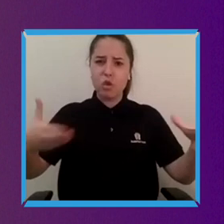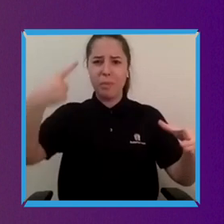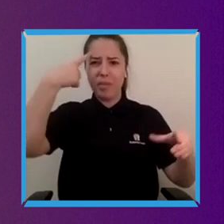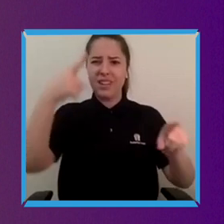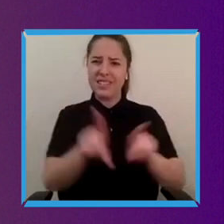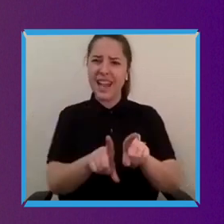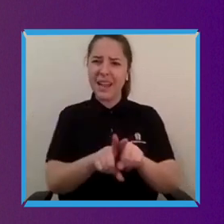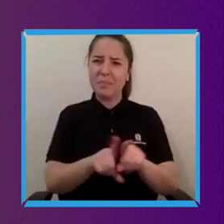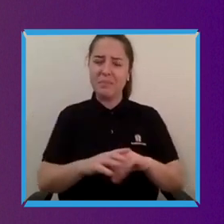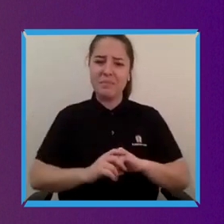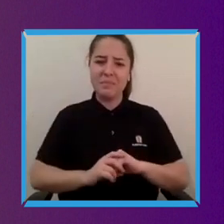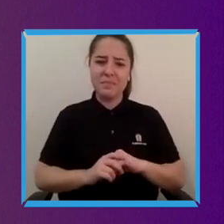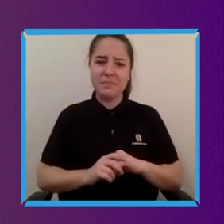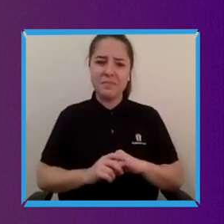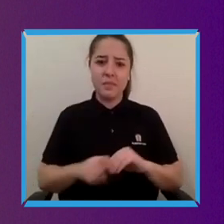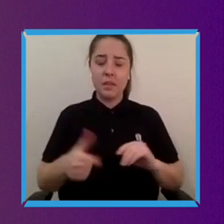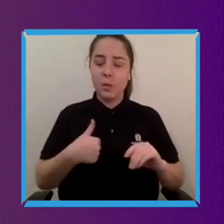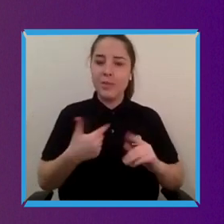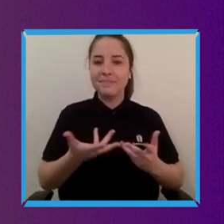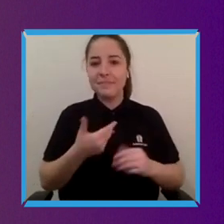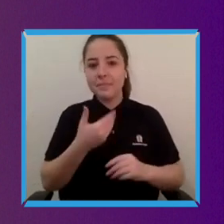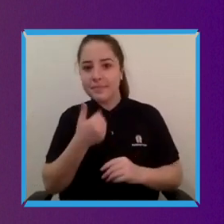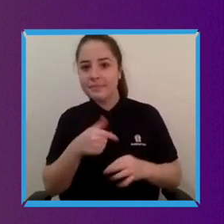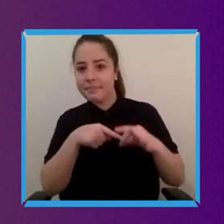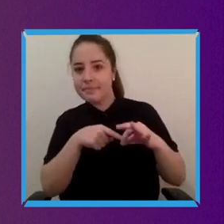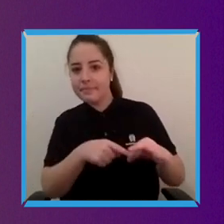sometimes not so politely requesting sometimes demanding